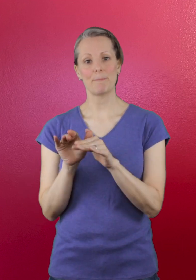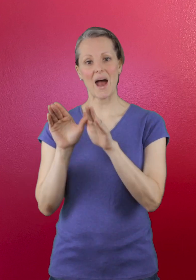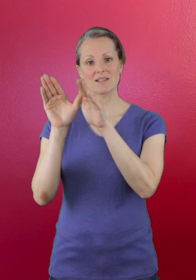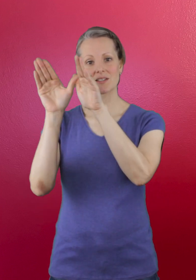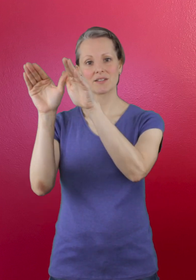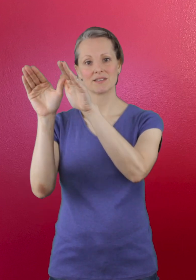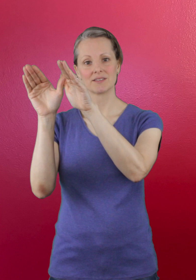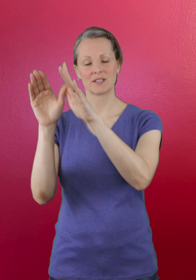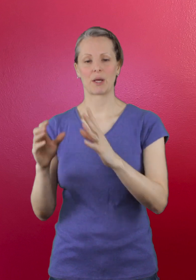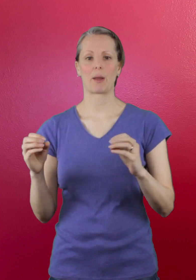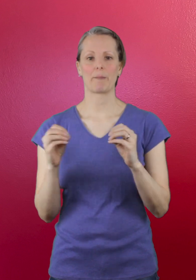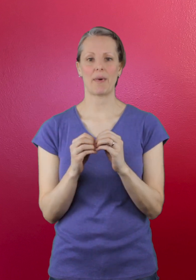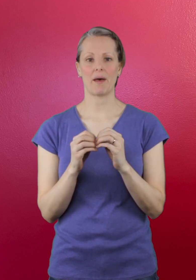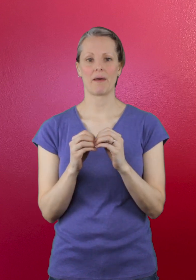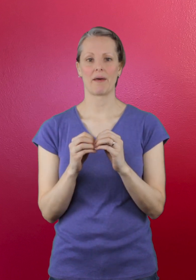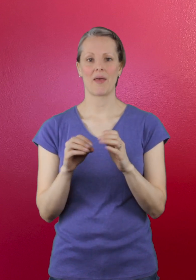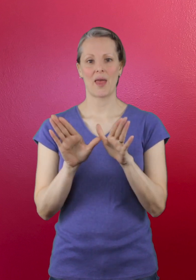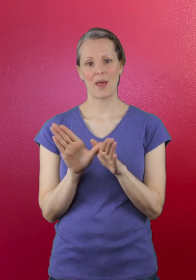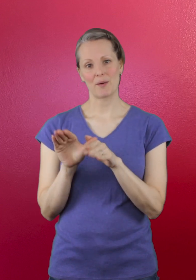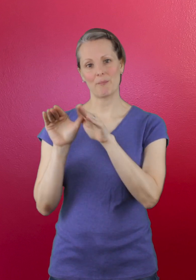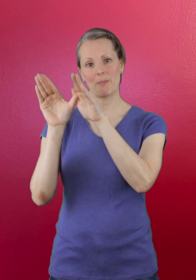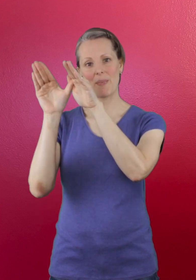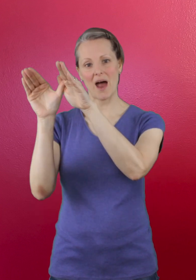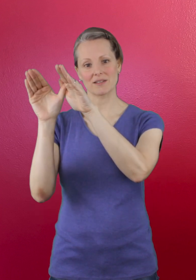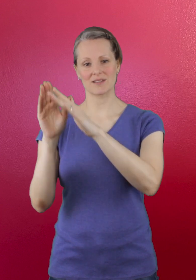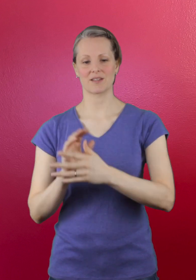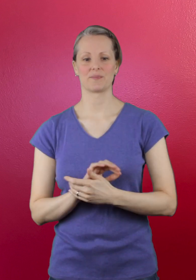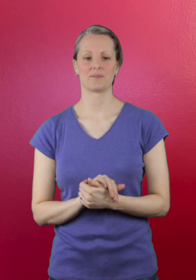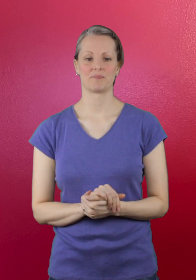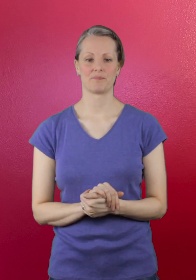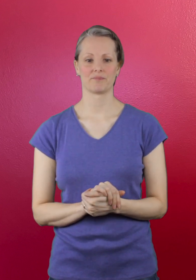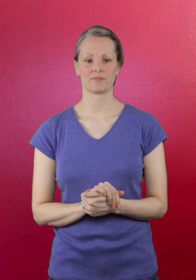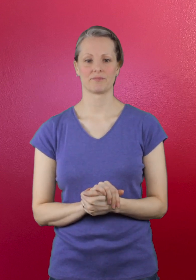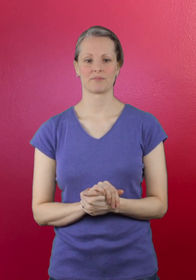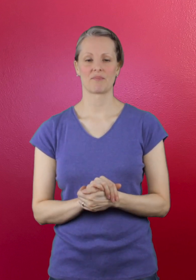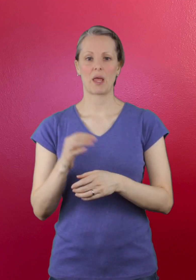bat ... b ... bat